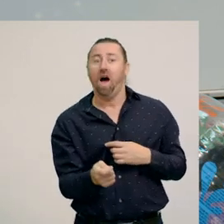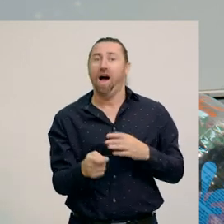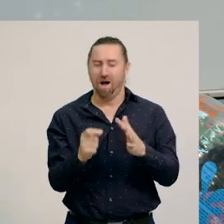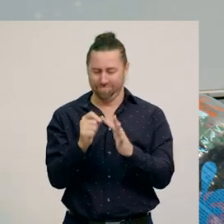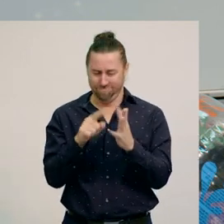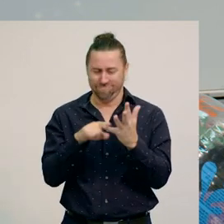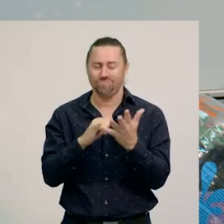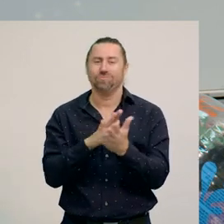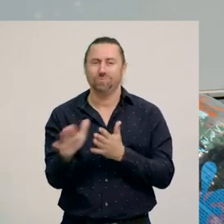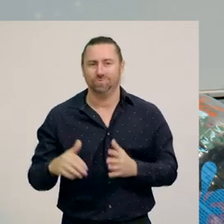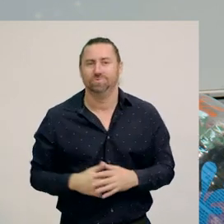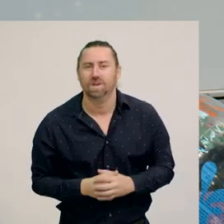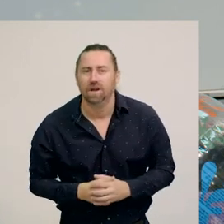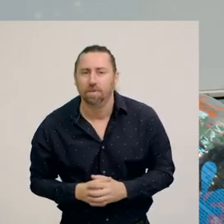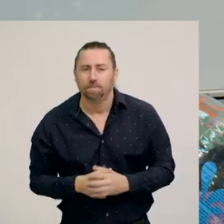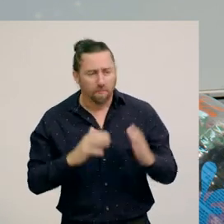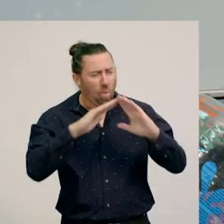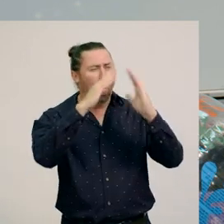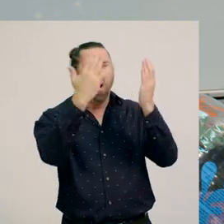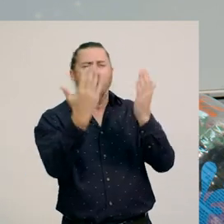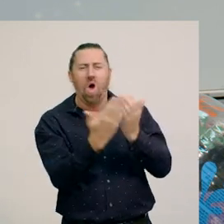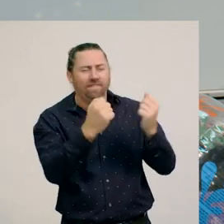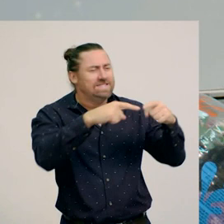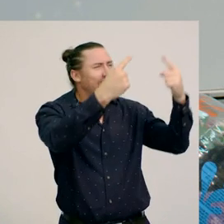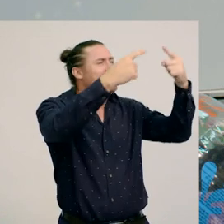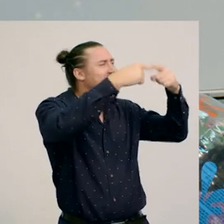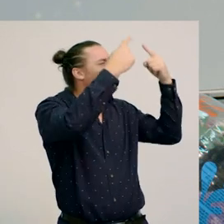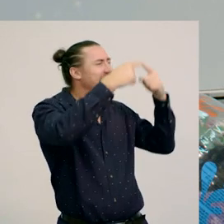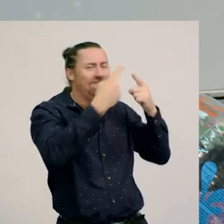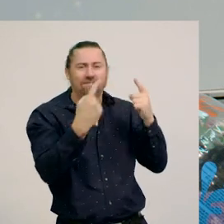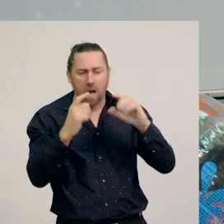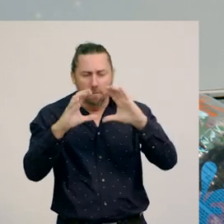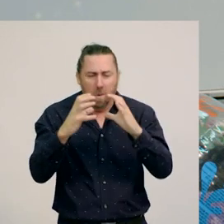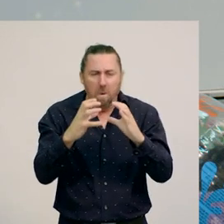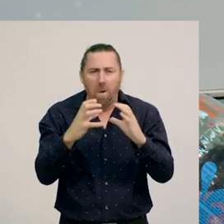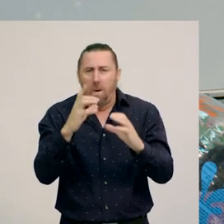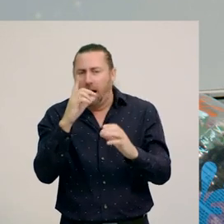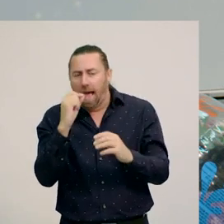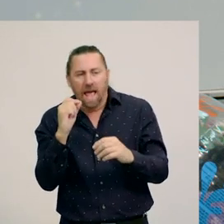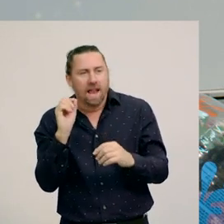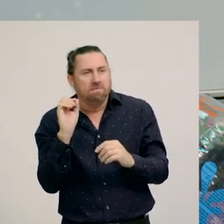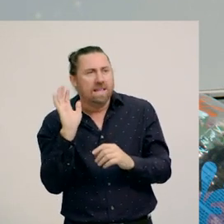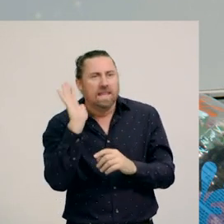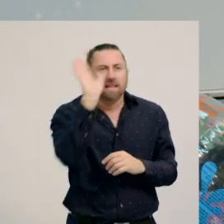All over the world, people play games to make balls move by hitting, kicking or throwing.